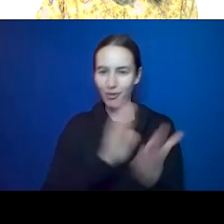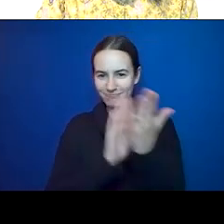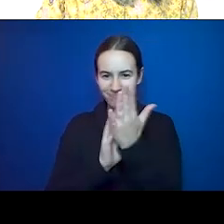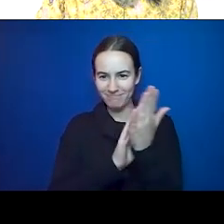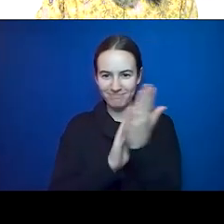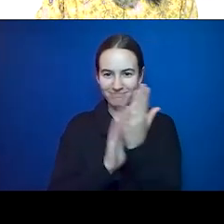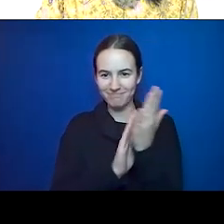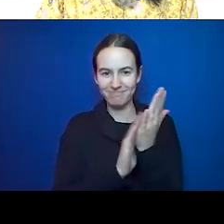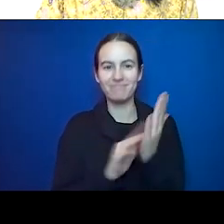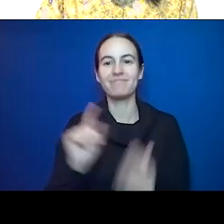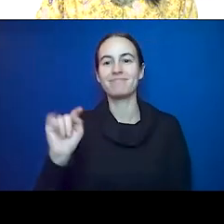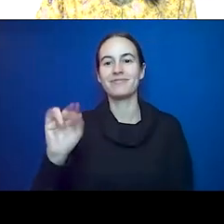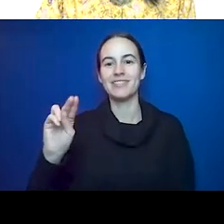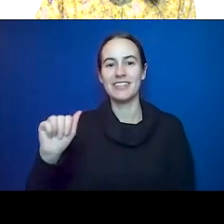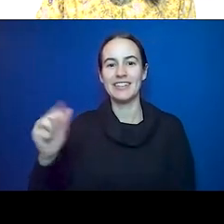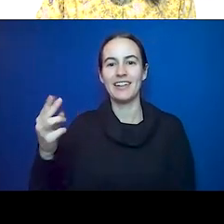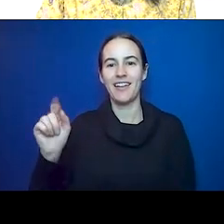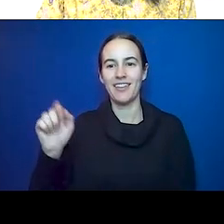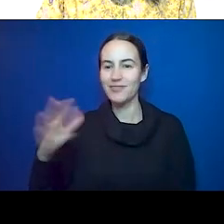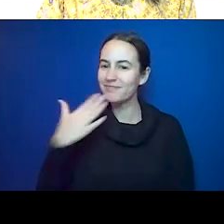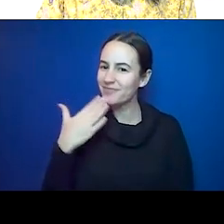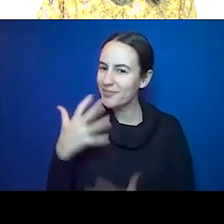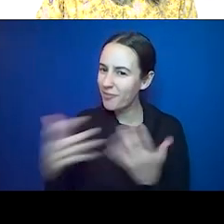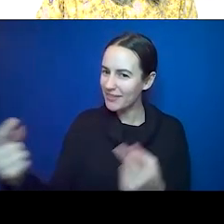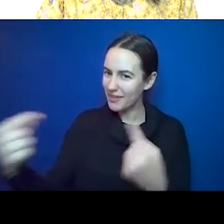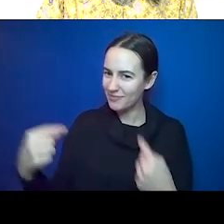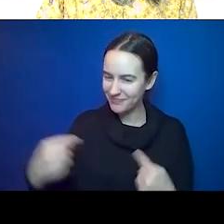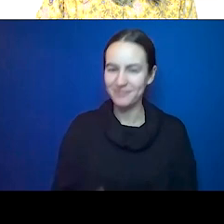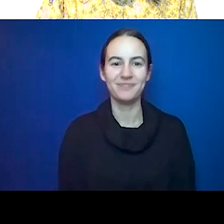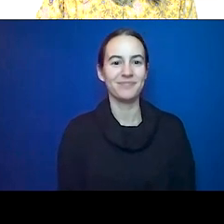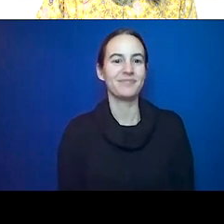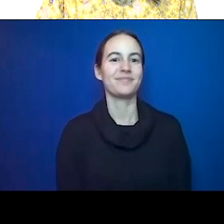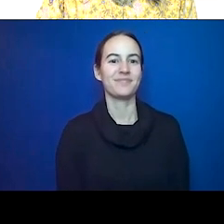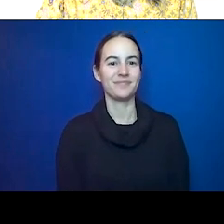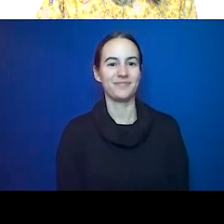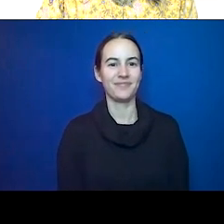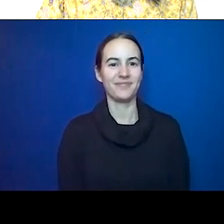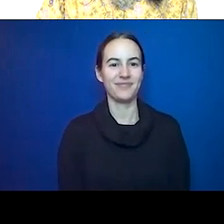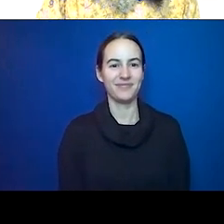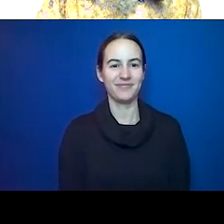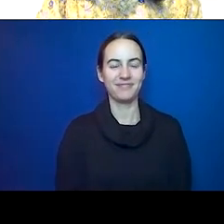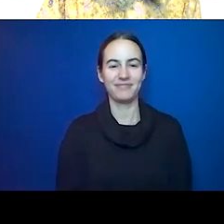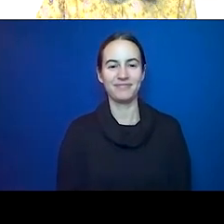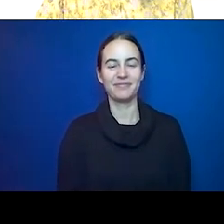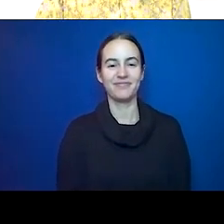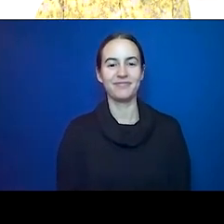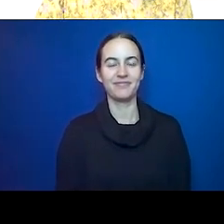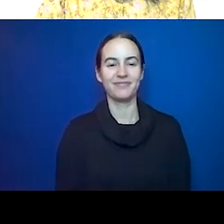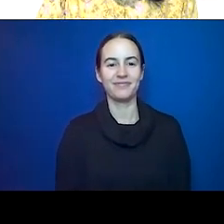you so much, Tina, for attending. We are going to spin her name around for a minute. Our next session is on